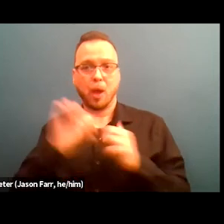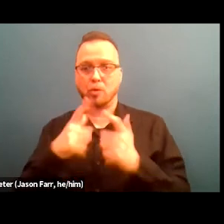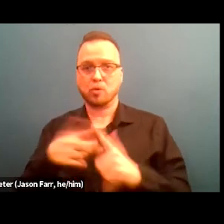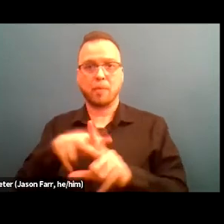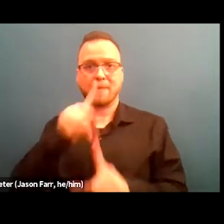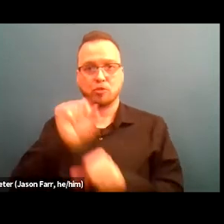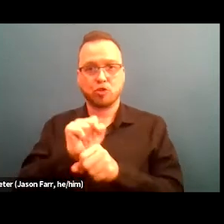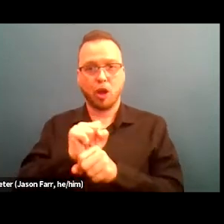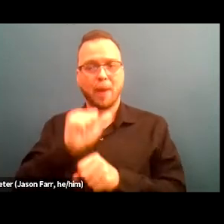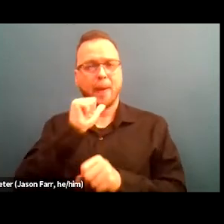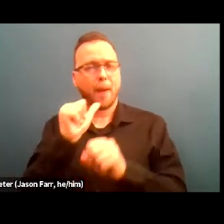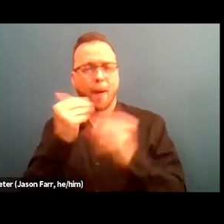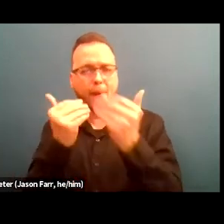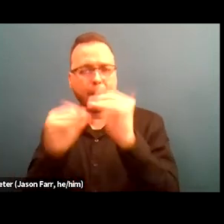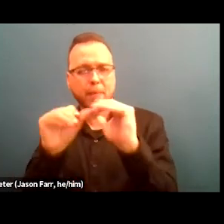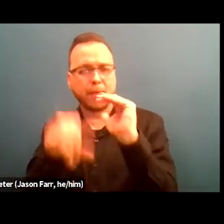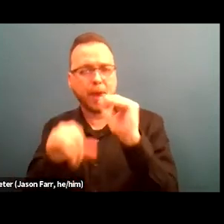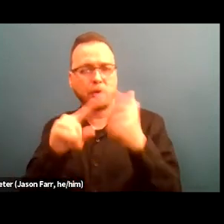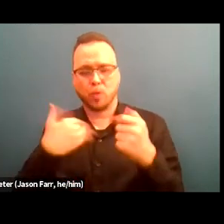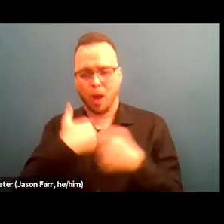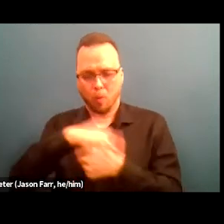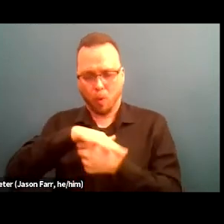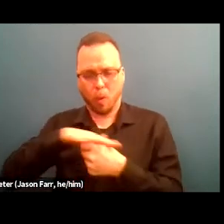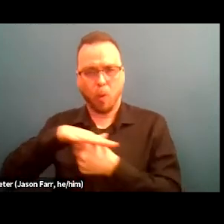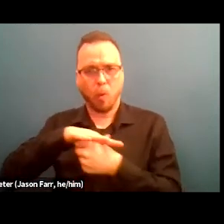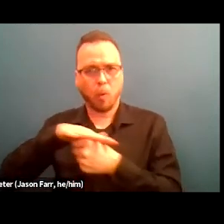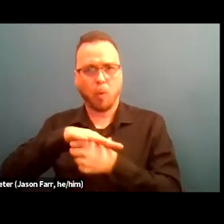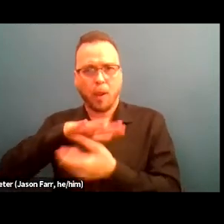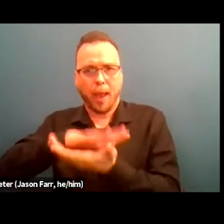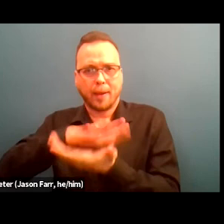and not limiting that to our local academic institutions.